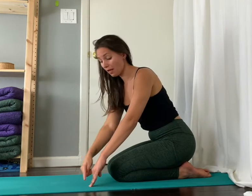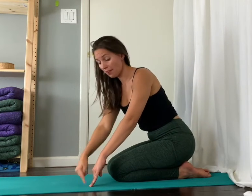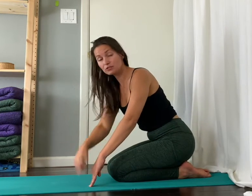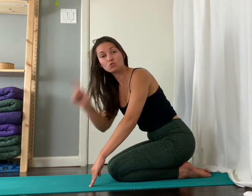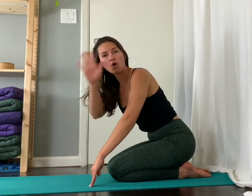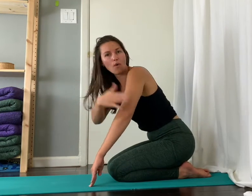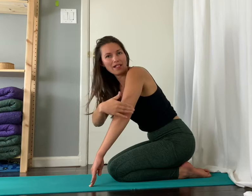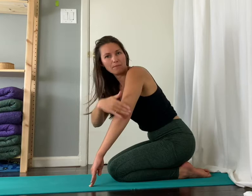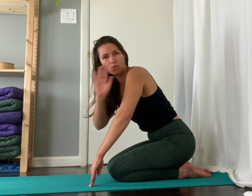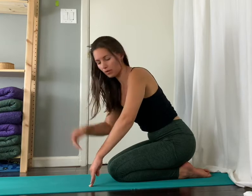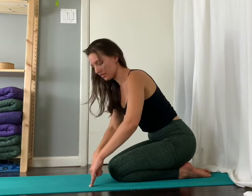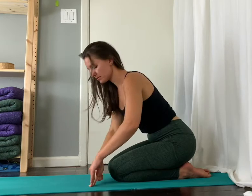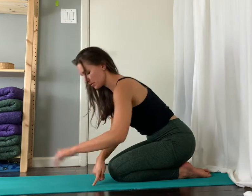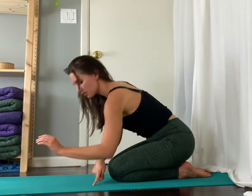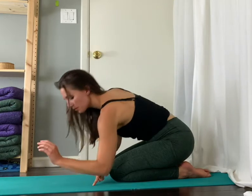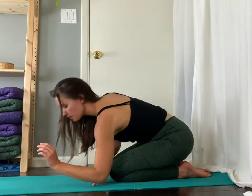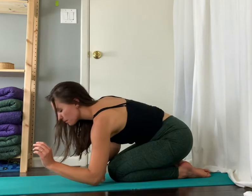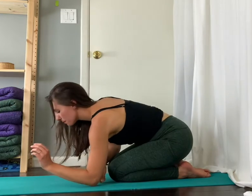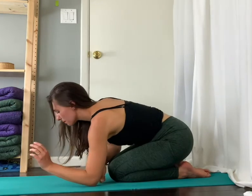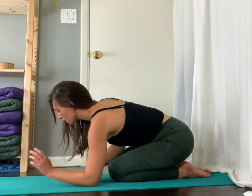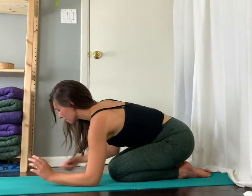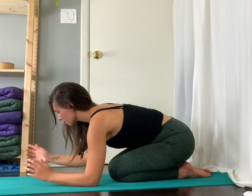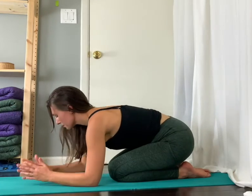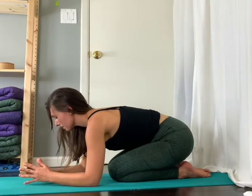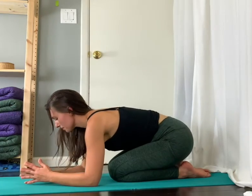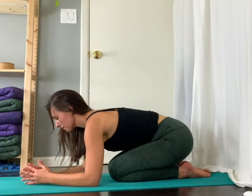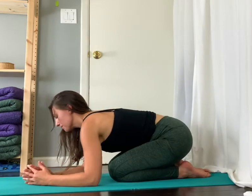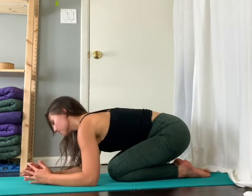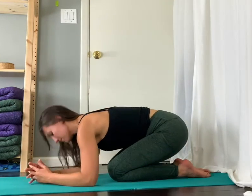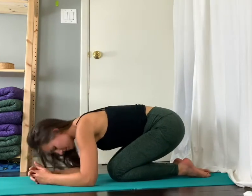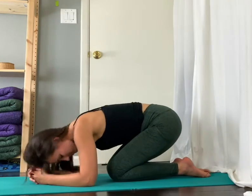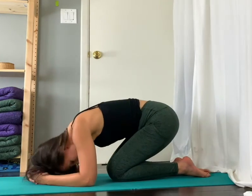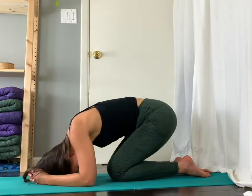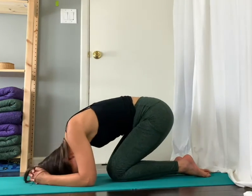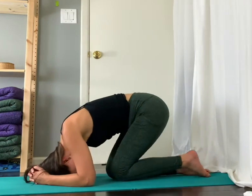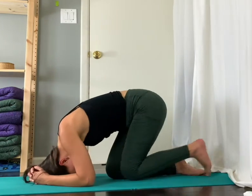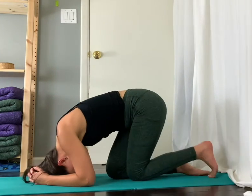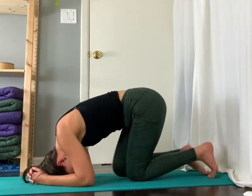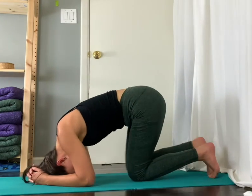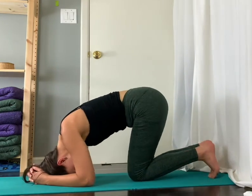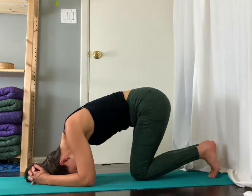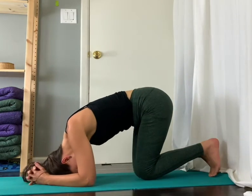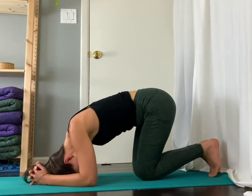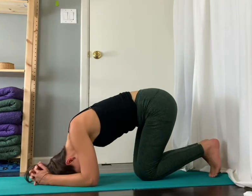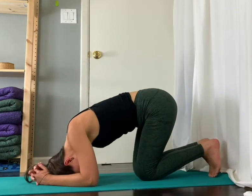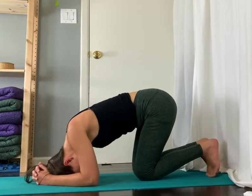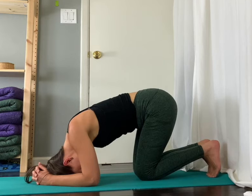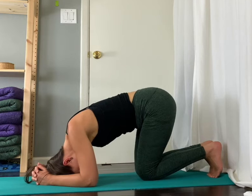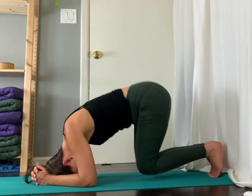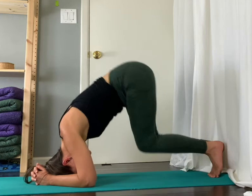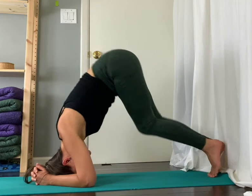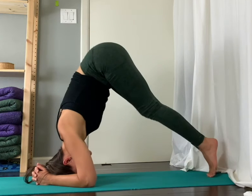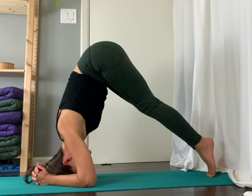Place your elbows at your fingertips and take off.